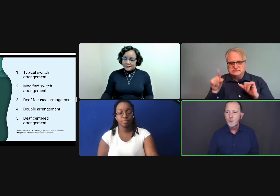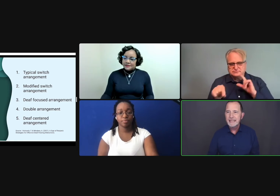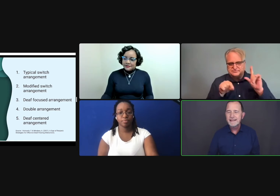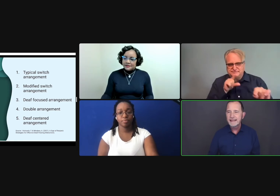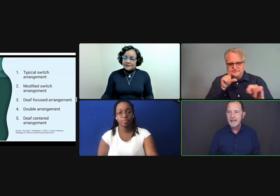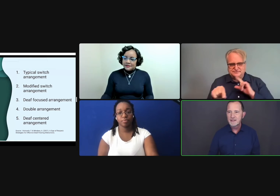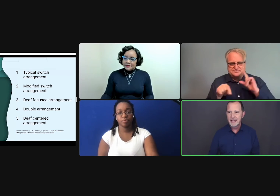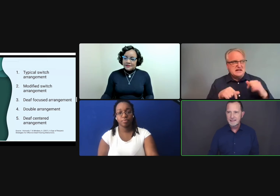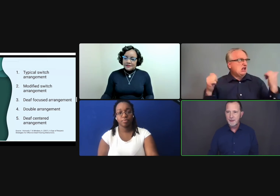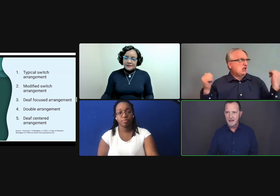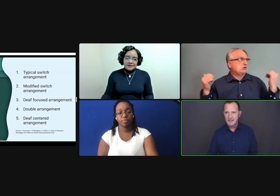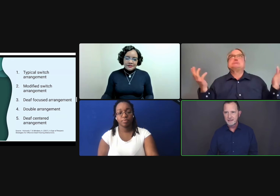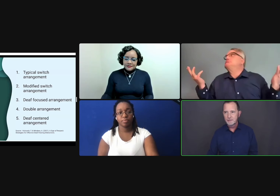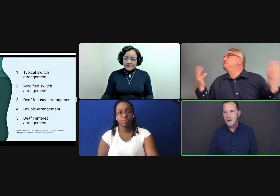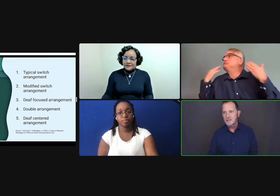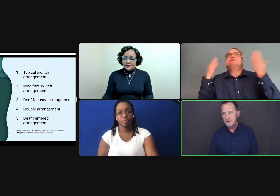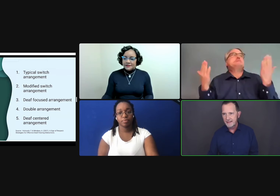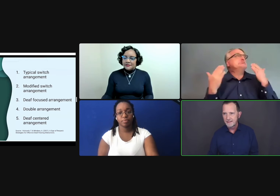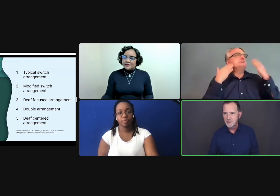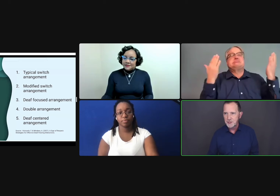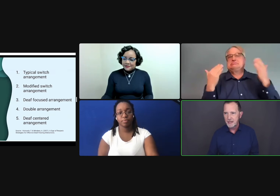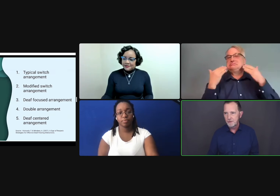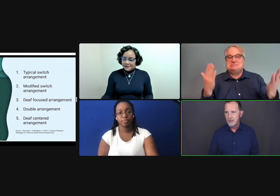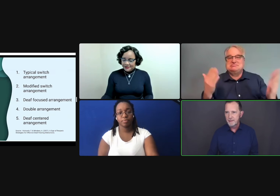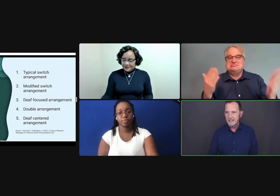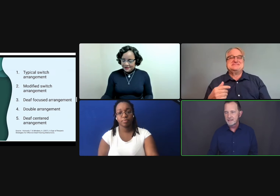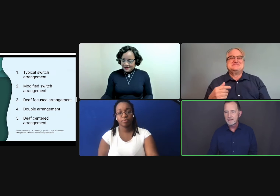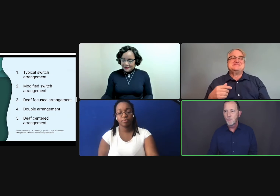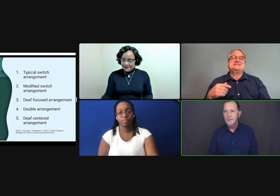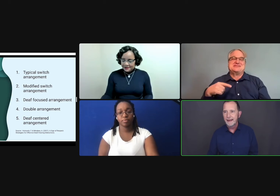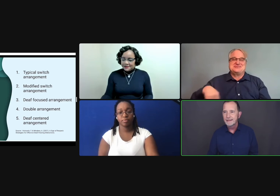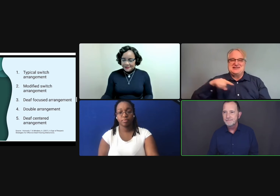We need to think outside the box, the box being the switching every 20 minutes, come what may.